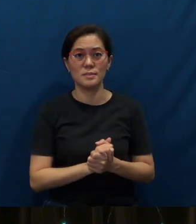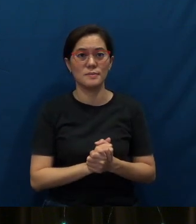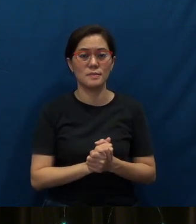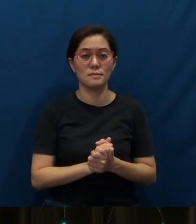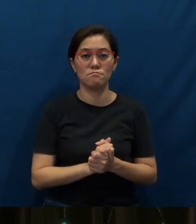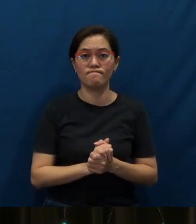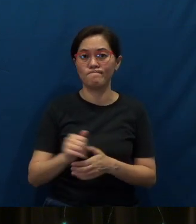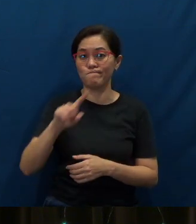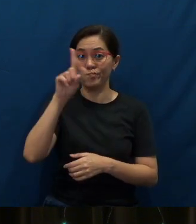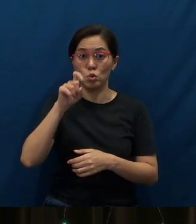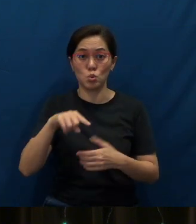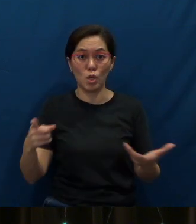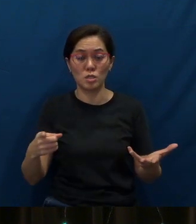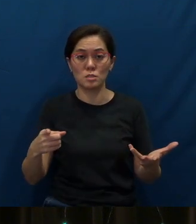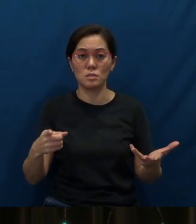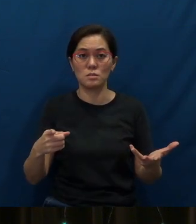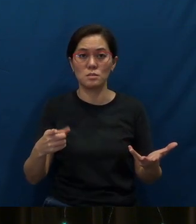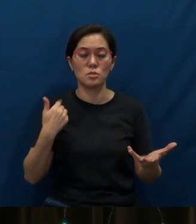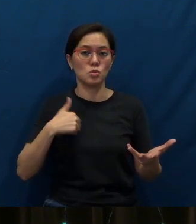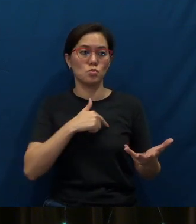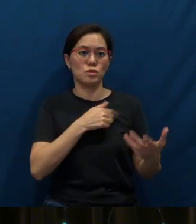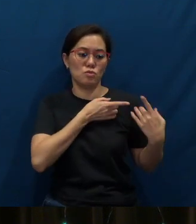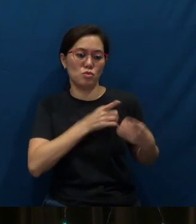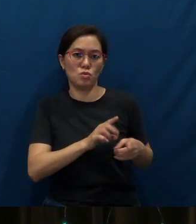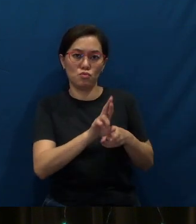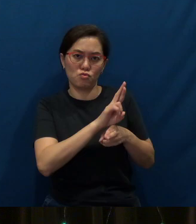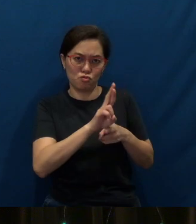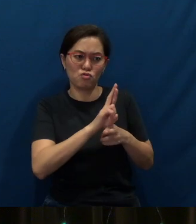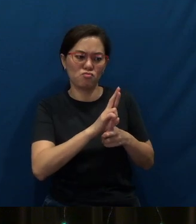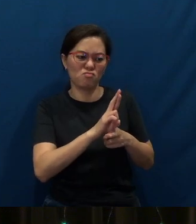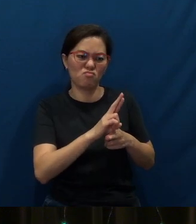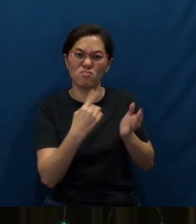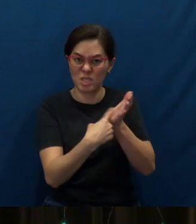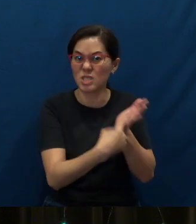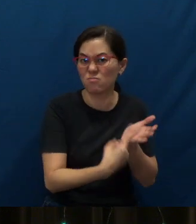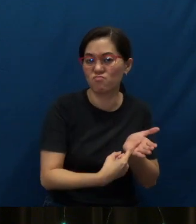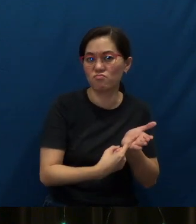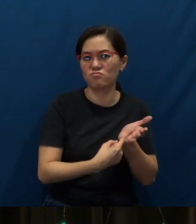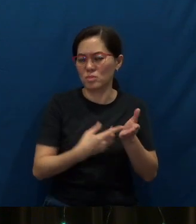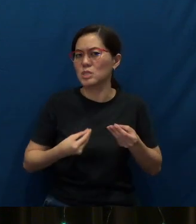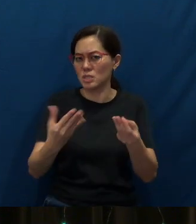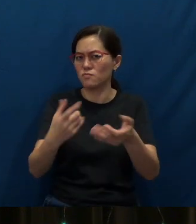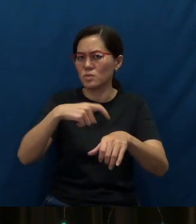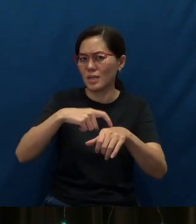And that's a question that we shared during our rehearsal. I want to give you some time to think about that now -